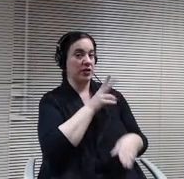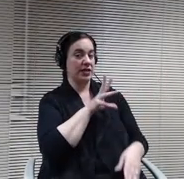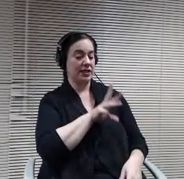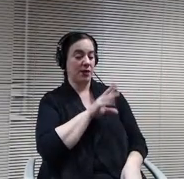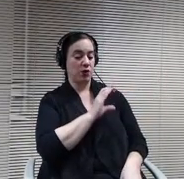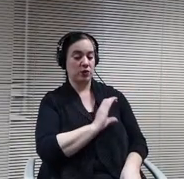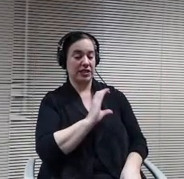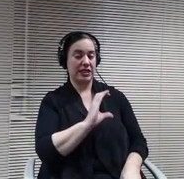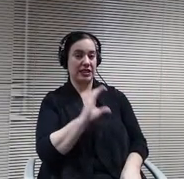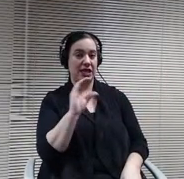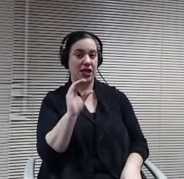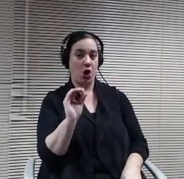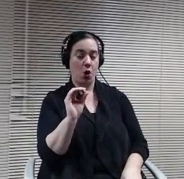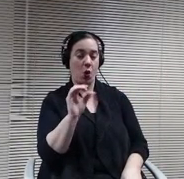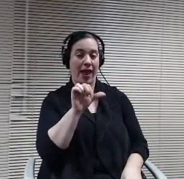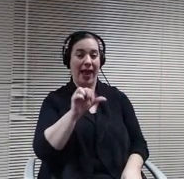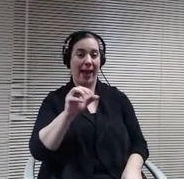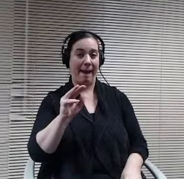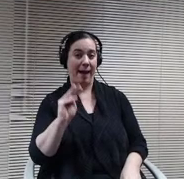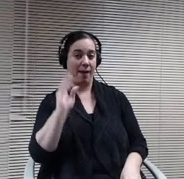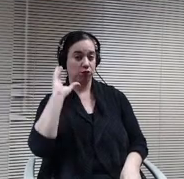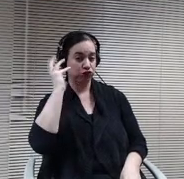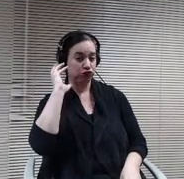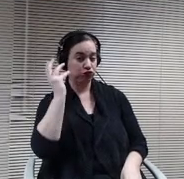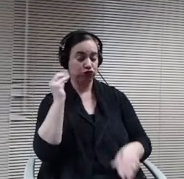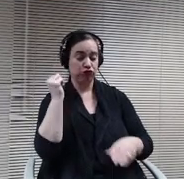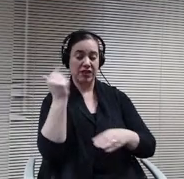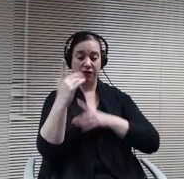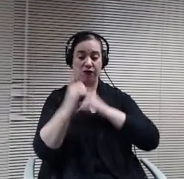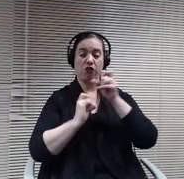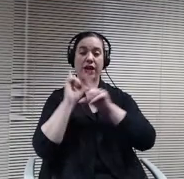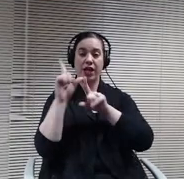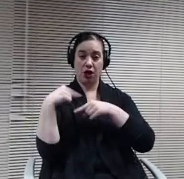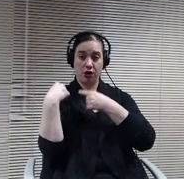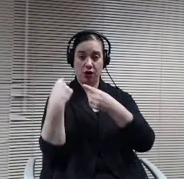for a number of years, as do many other districts for